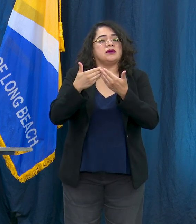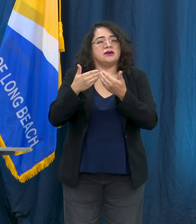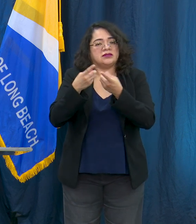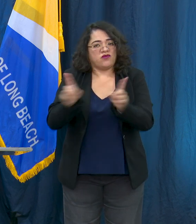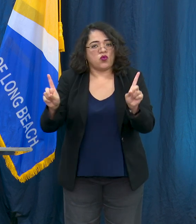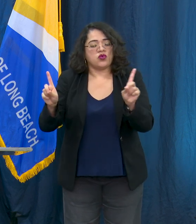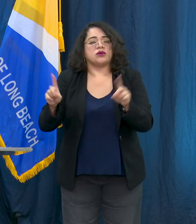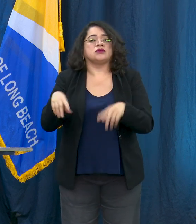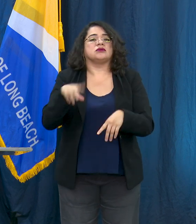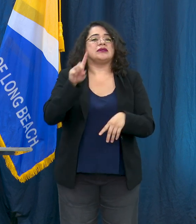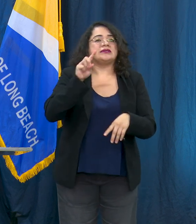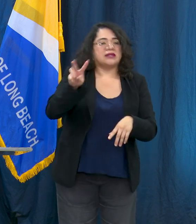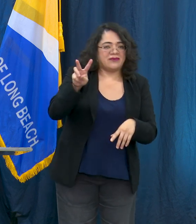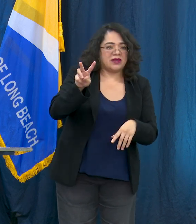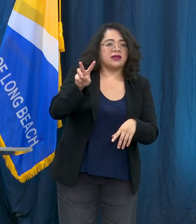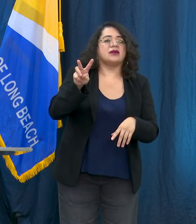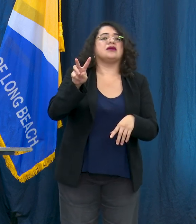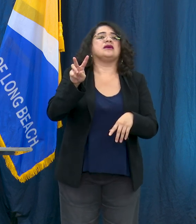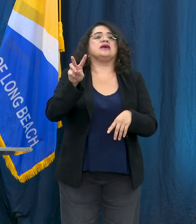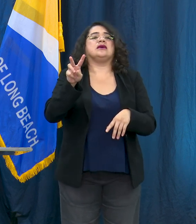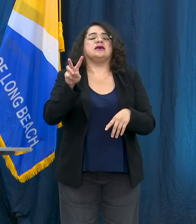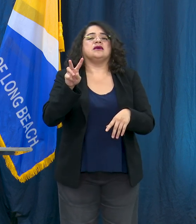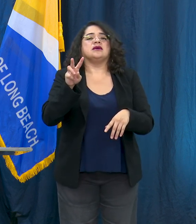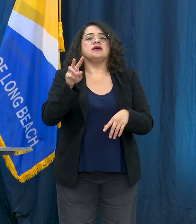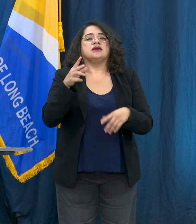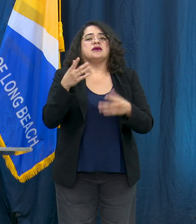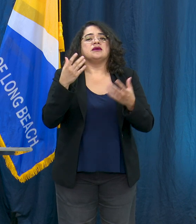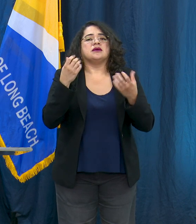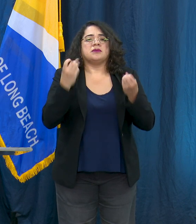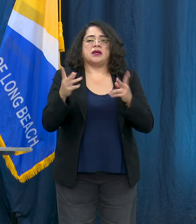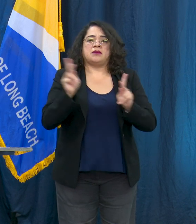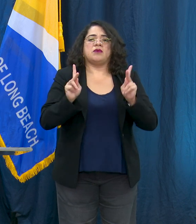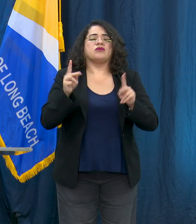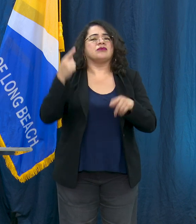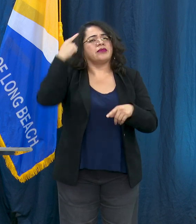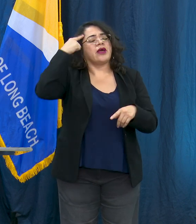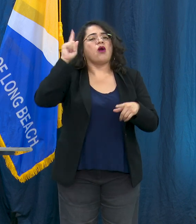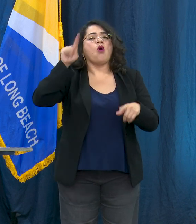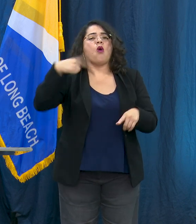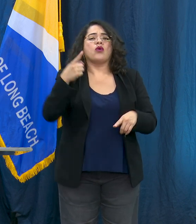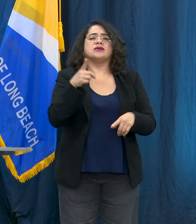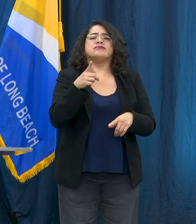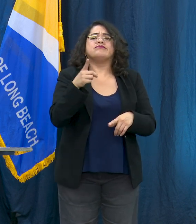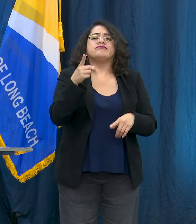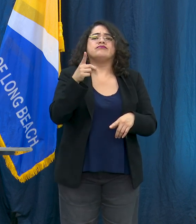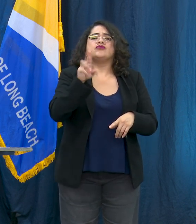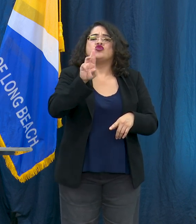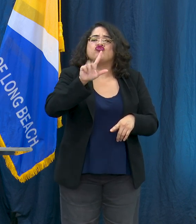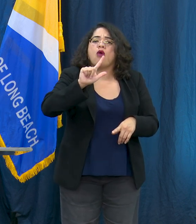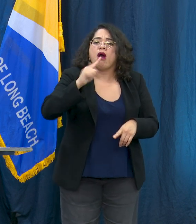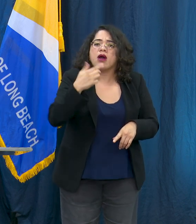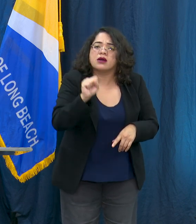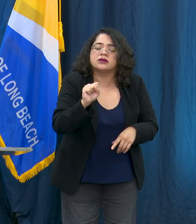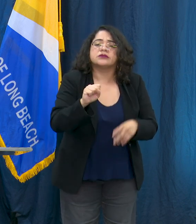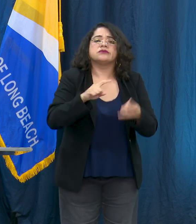things. I think a lot of people think that people become homeless because of substance use or mental health systems but what we find that when we were